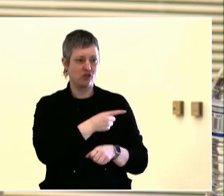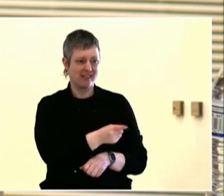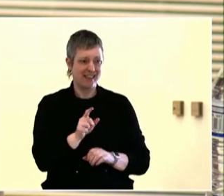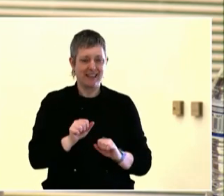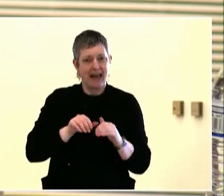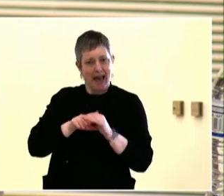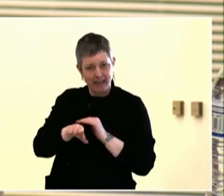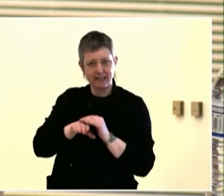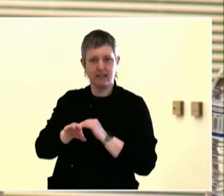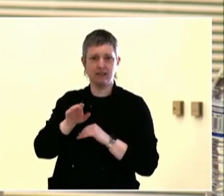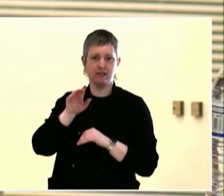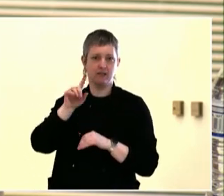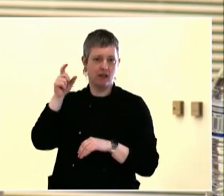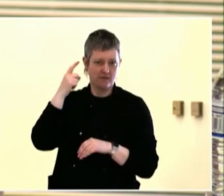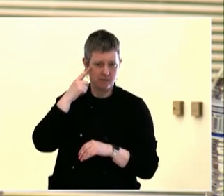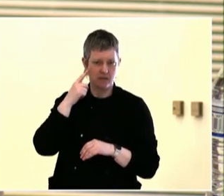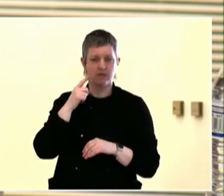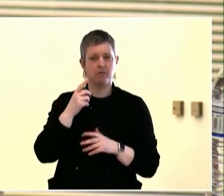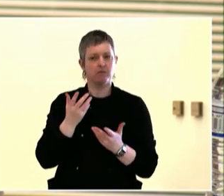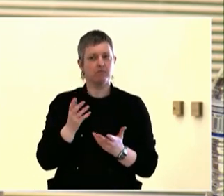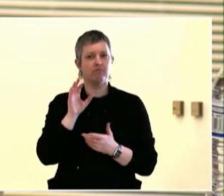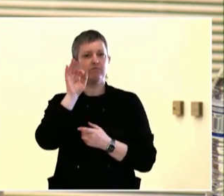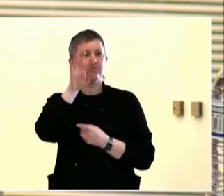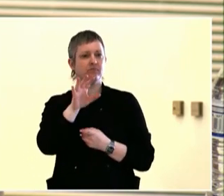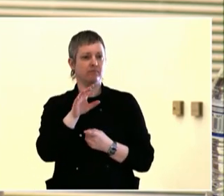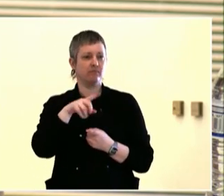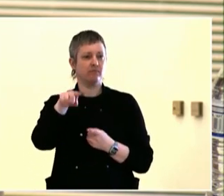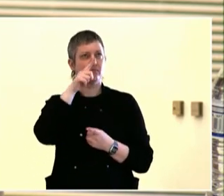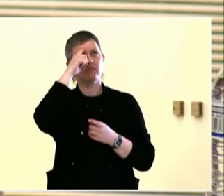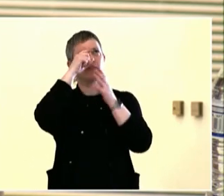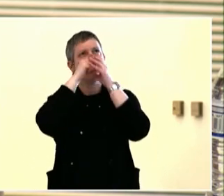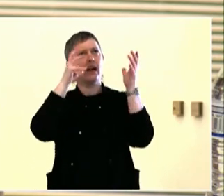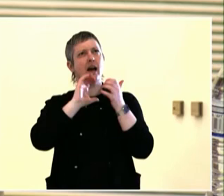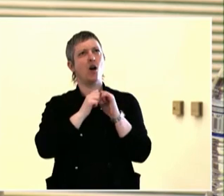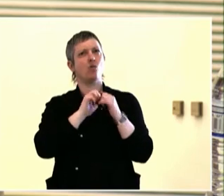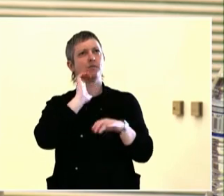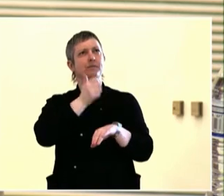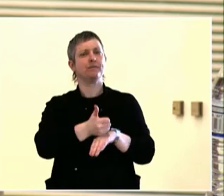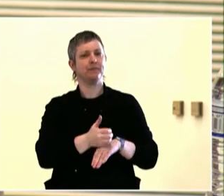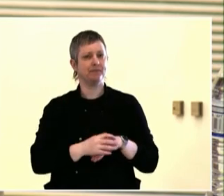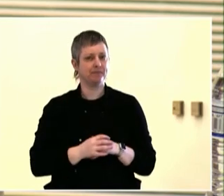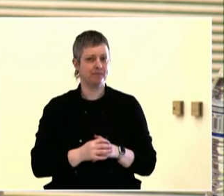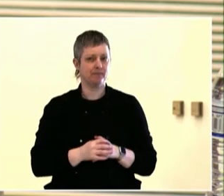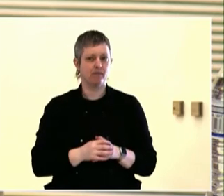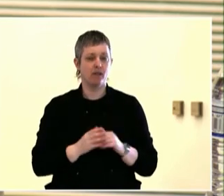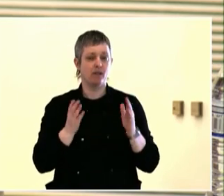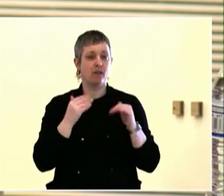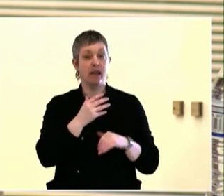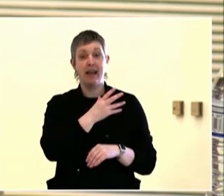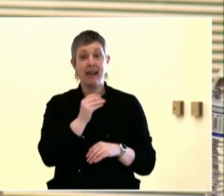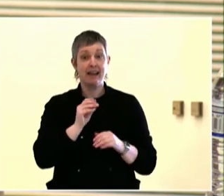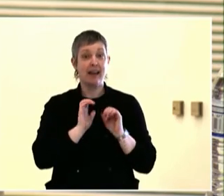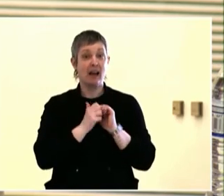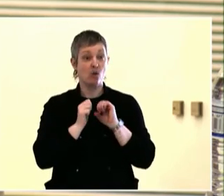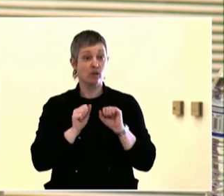run a center. Thank you. Which is a partnership between Washington State and the